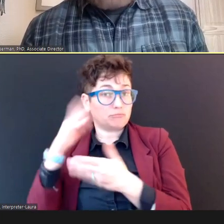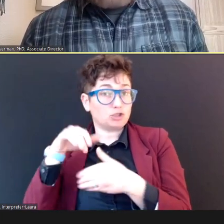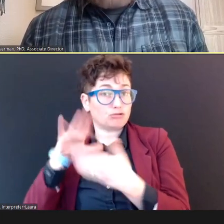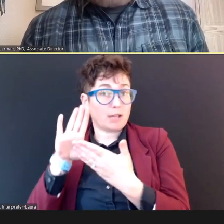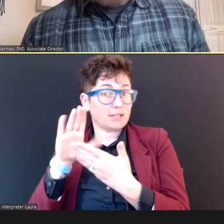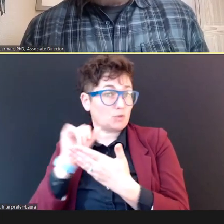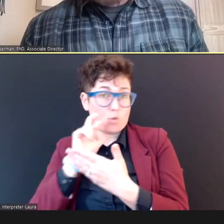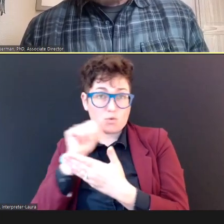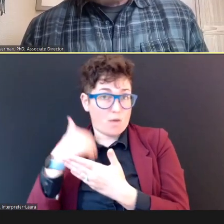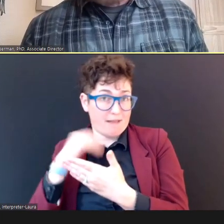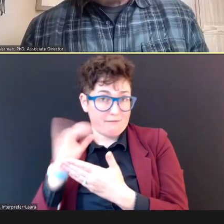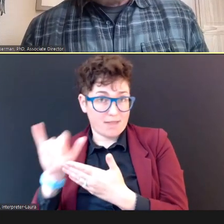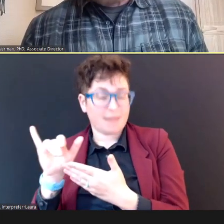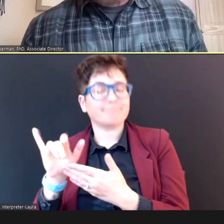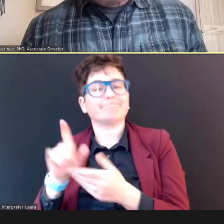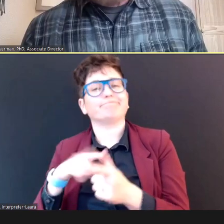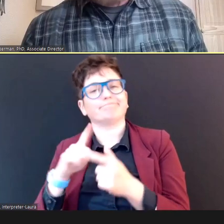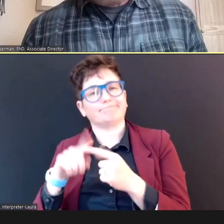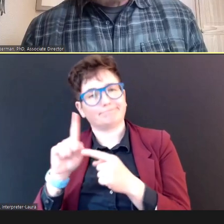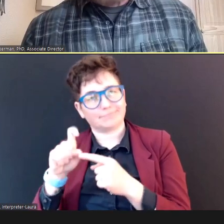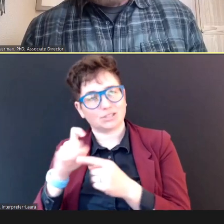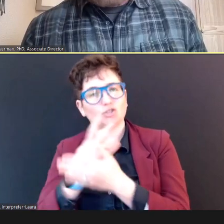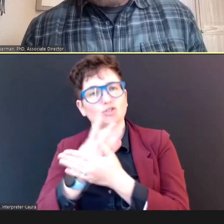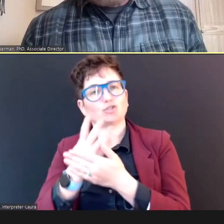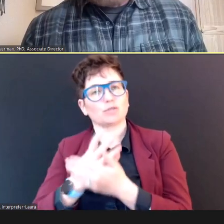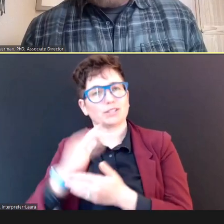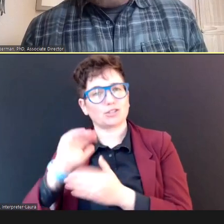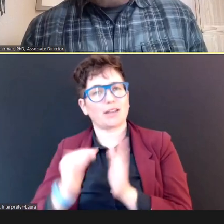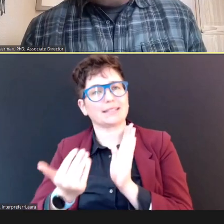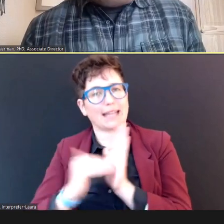rescreen the Child again, once there is no reason, we can see,